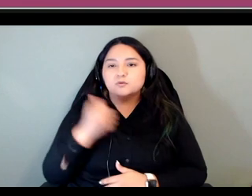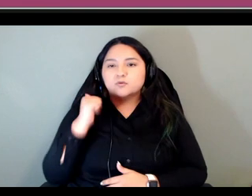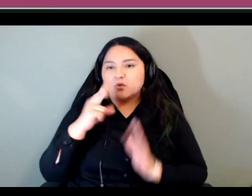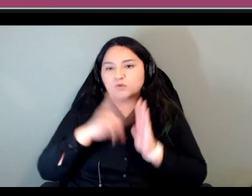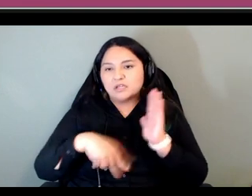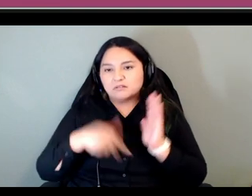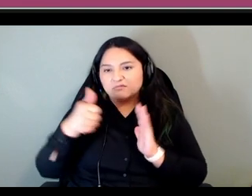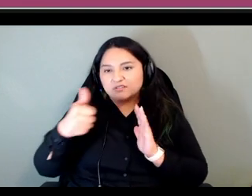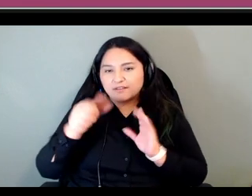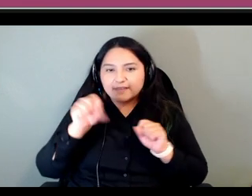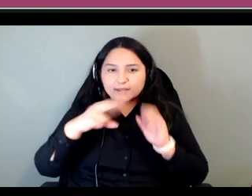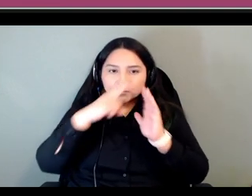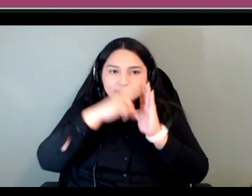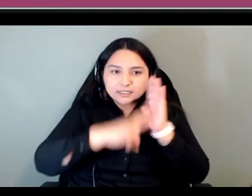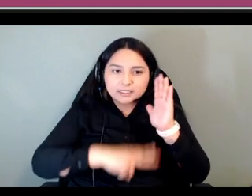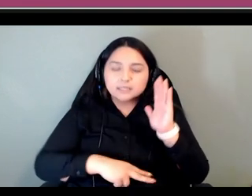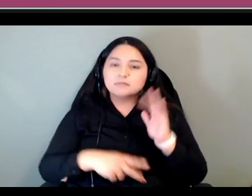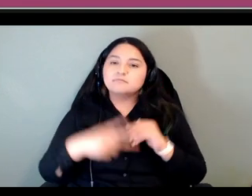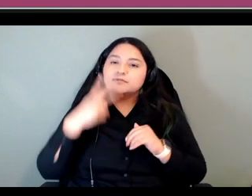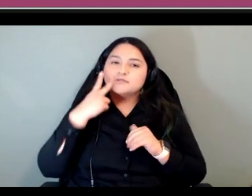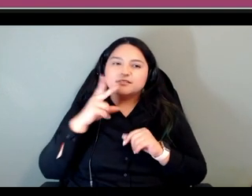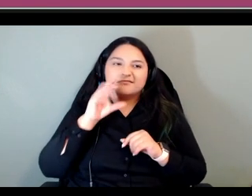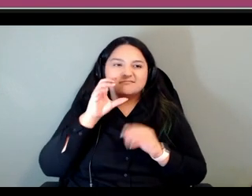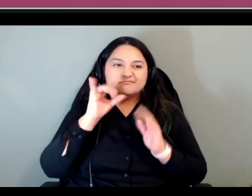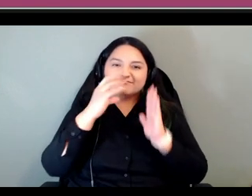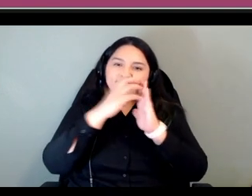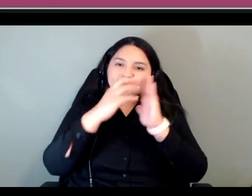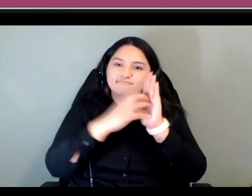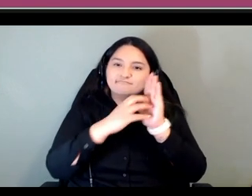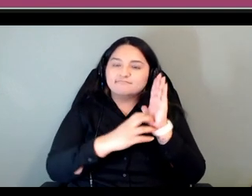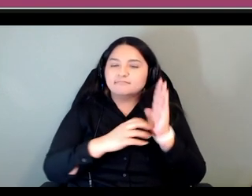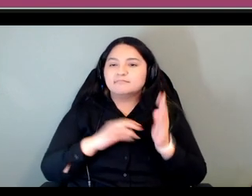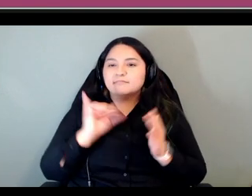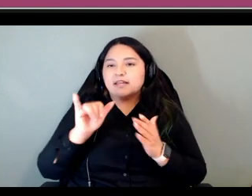can see these are some of the community voices from the facebook community group using the